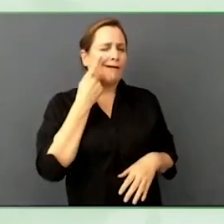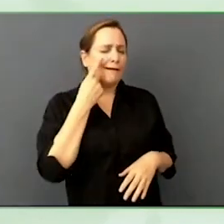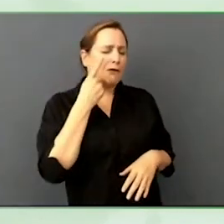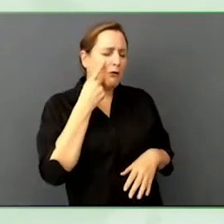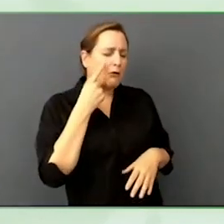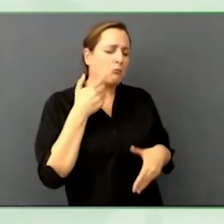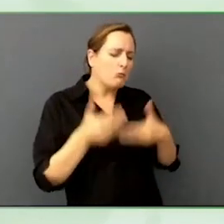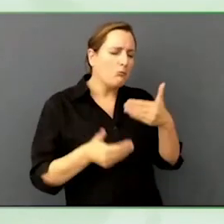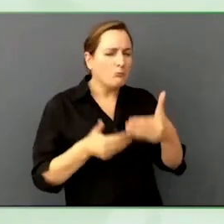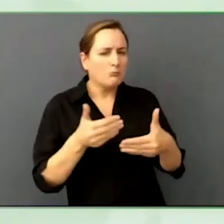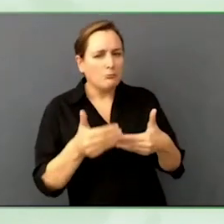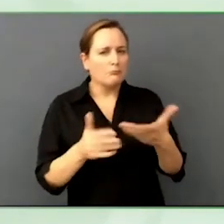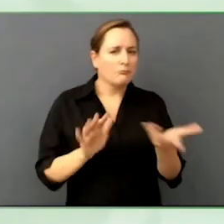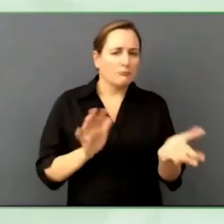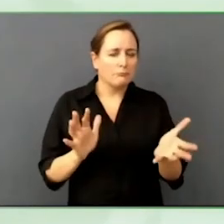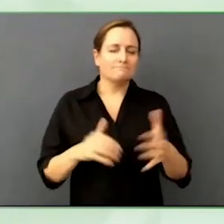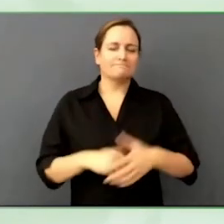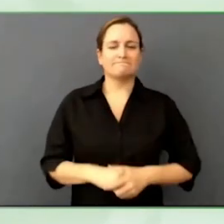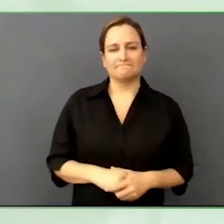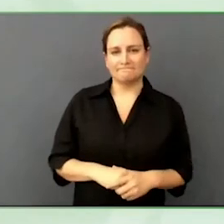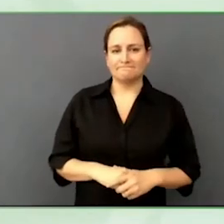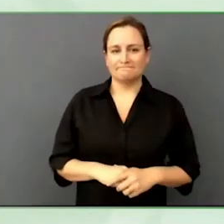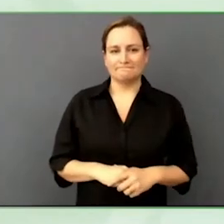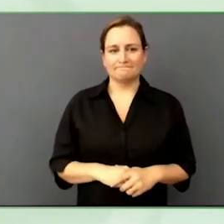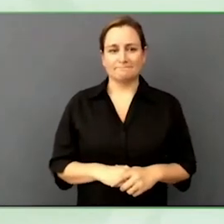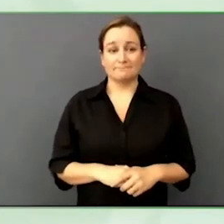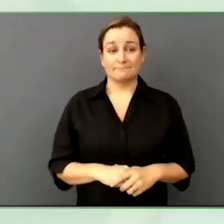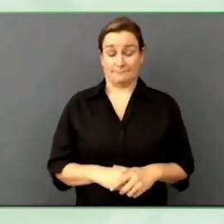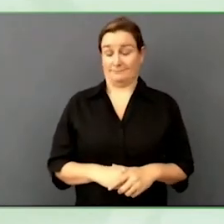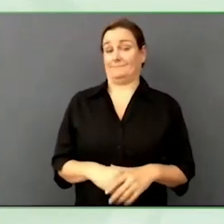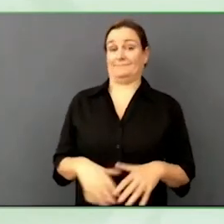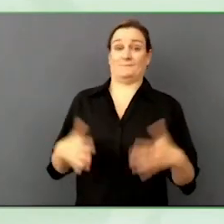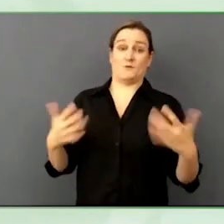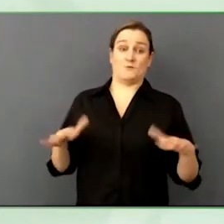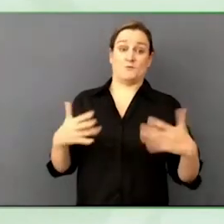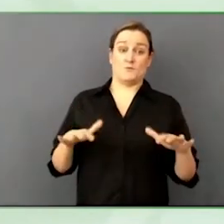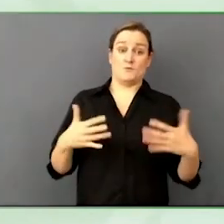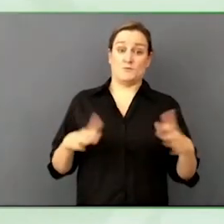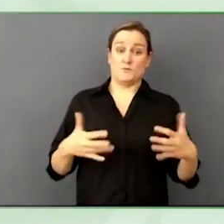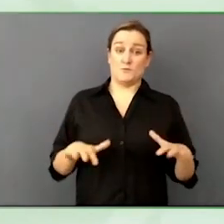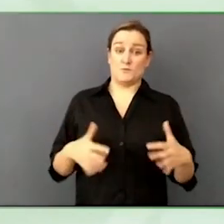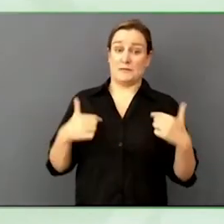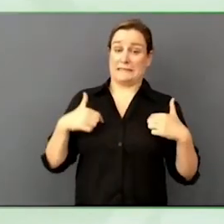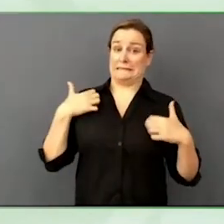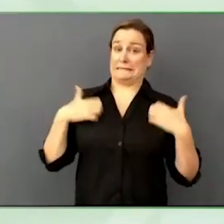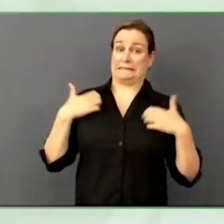It is great for us to have people like you here at zero project.